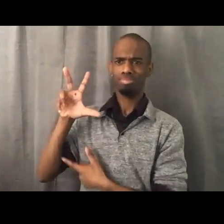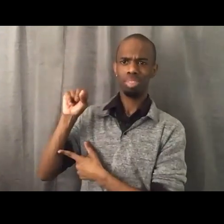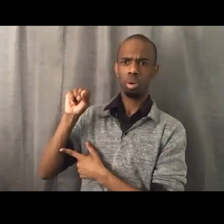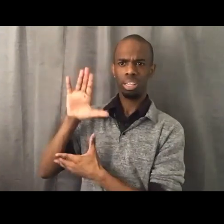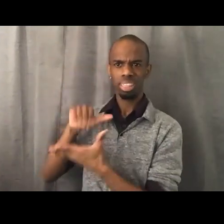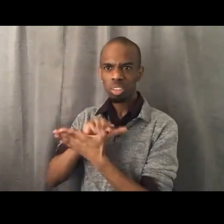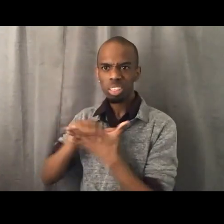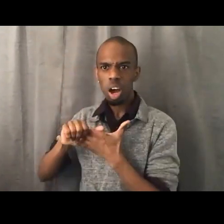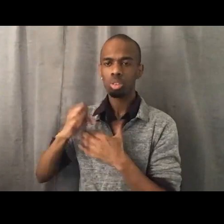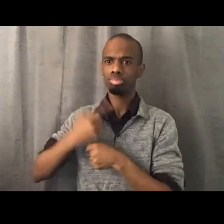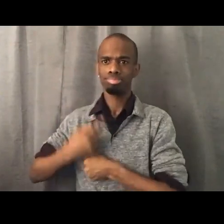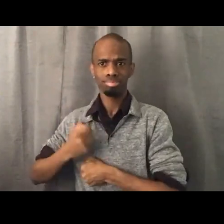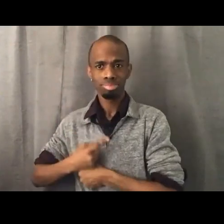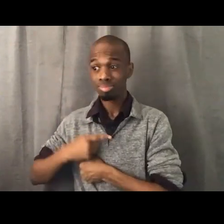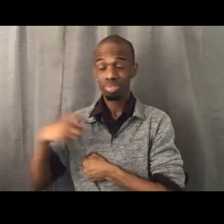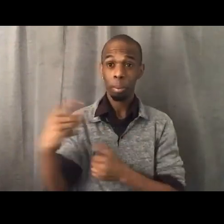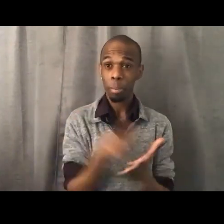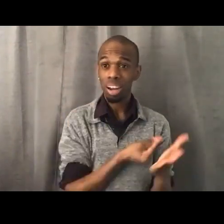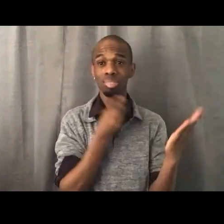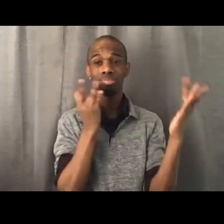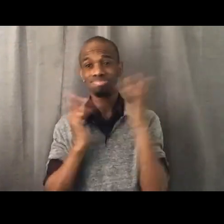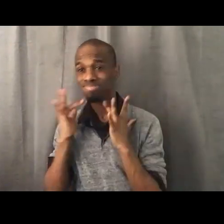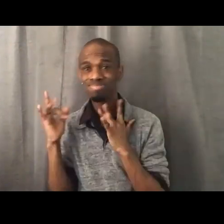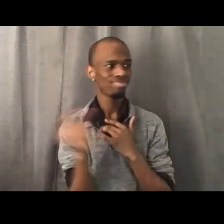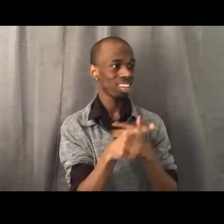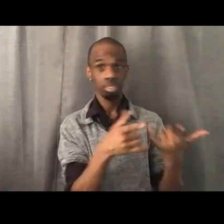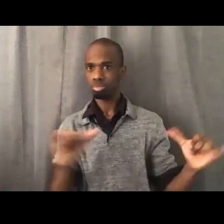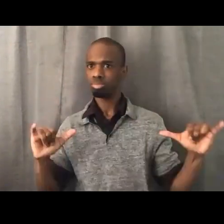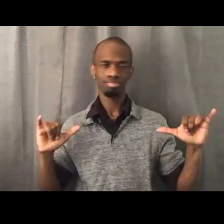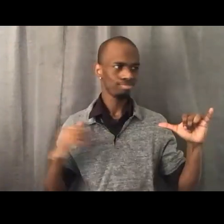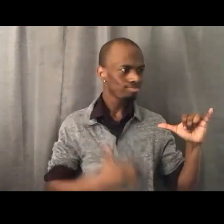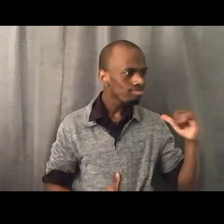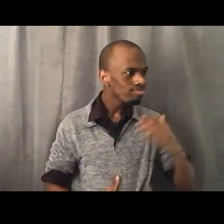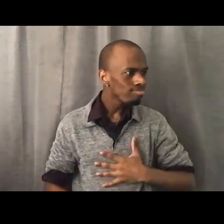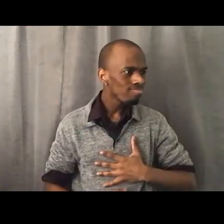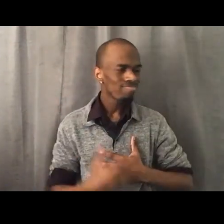Come in, nobody ever asks questions and you come in and you use the space.